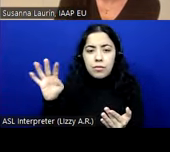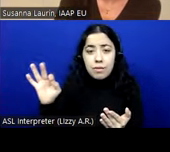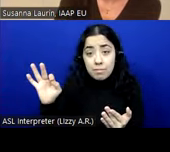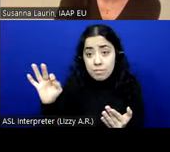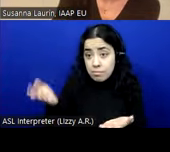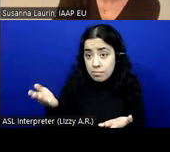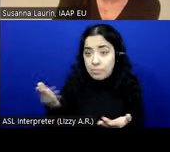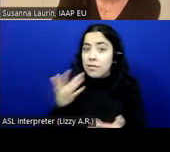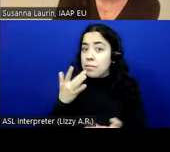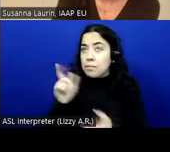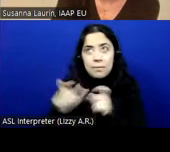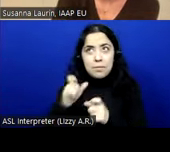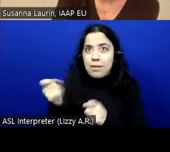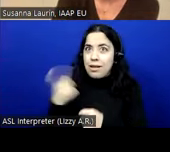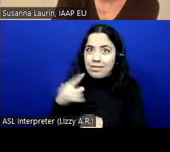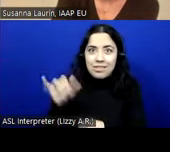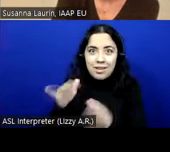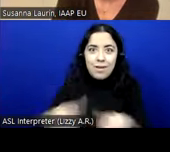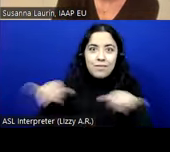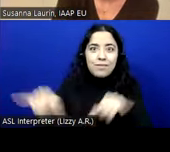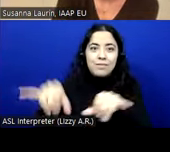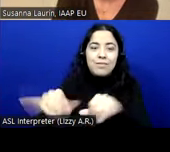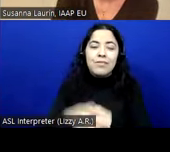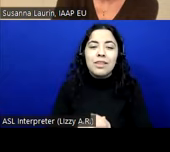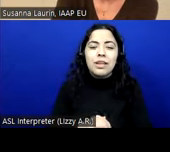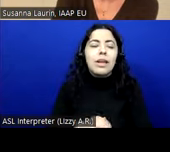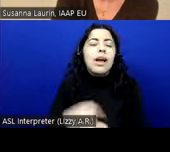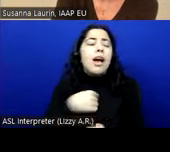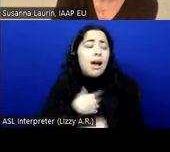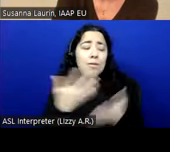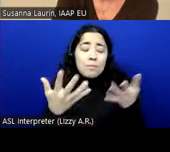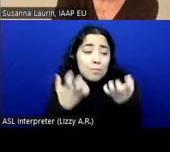LOÏC MARTINEZ NORMAND: I'd love to, but not anyone has the time or resources to do that. Yeah,